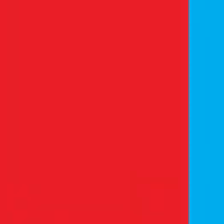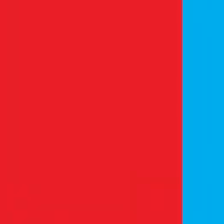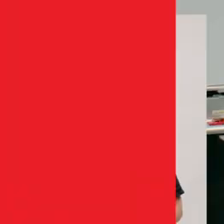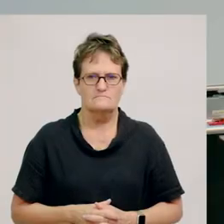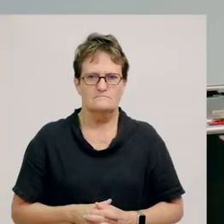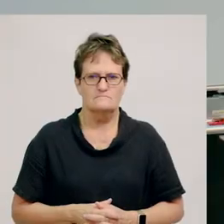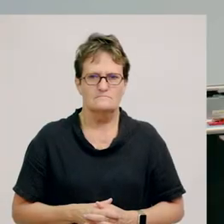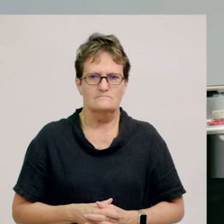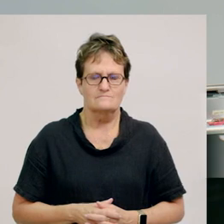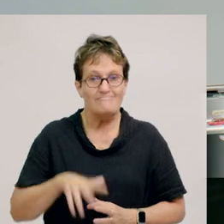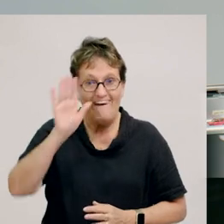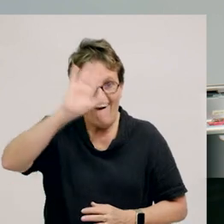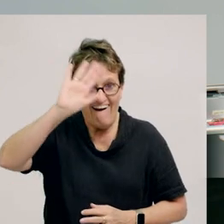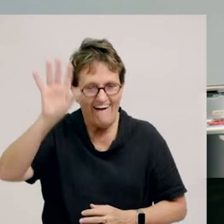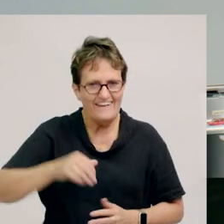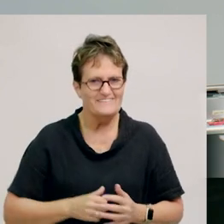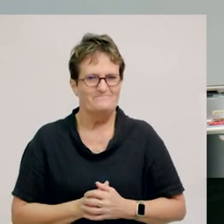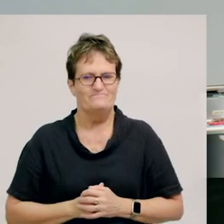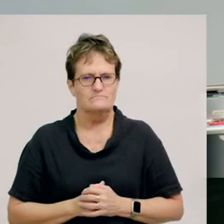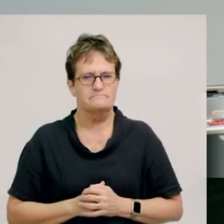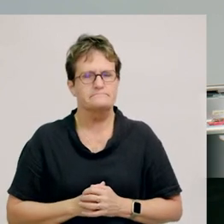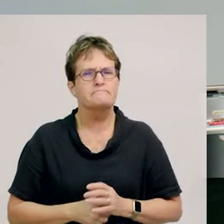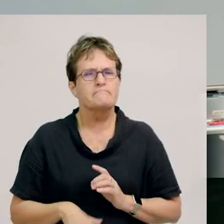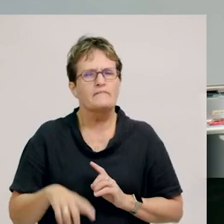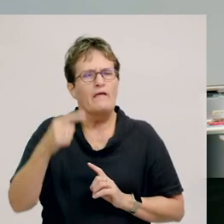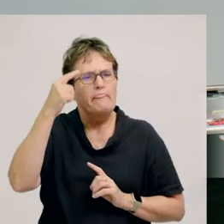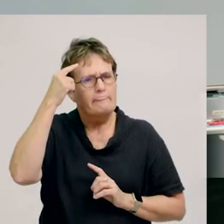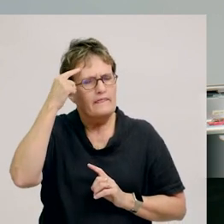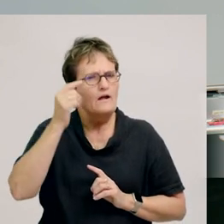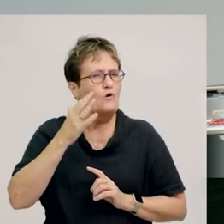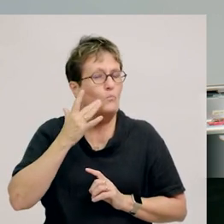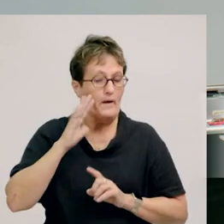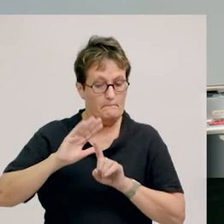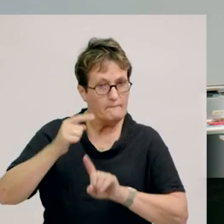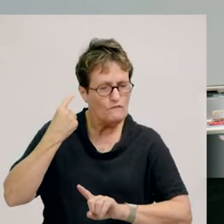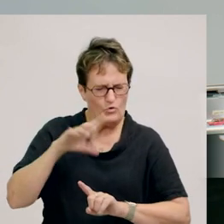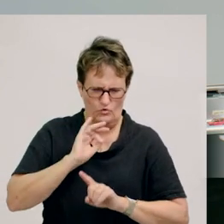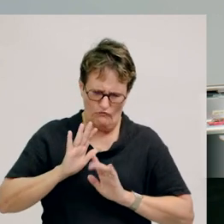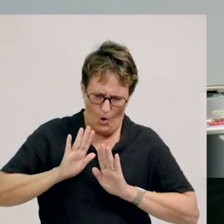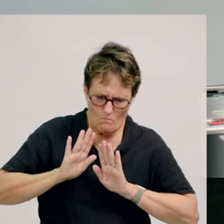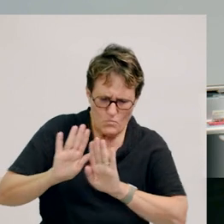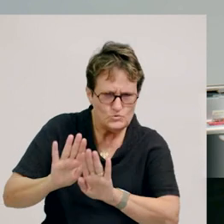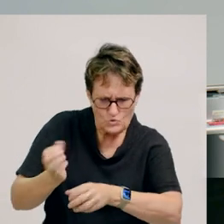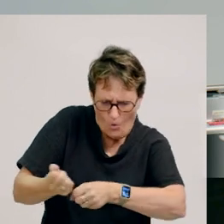Hi. Think about times that you’ve had to push or pull really hard.